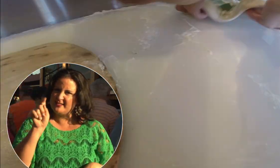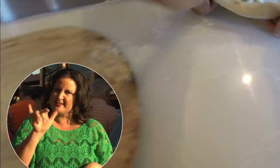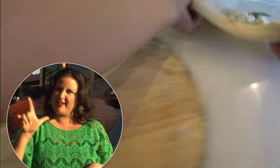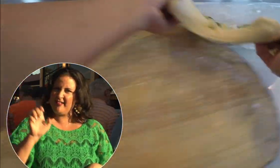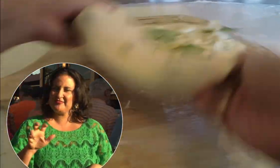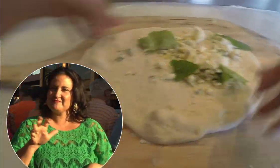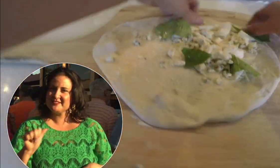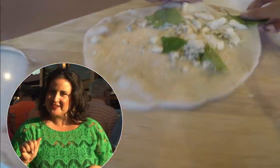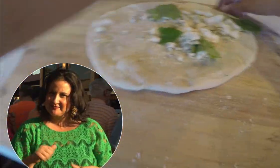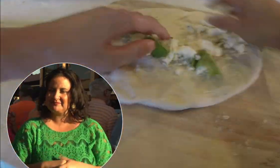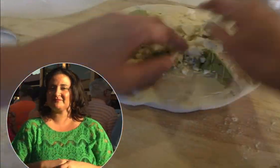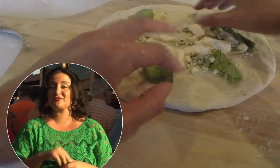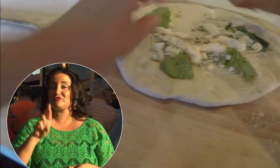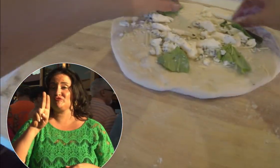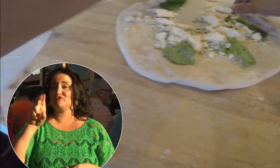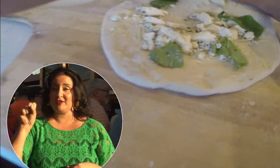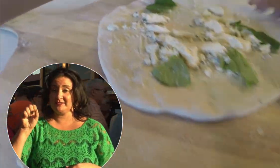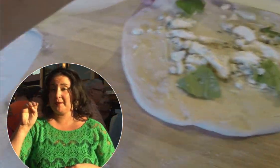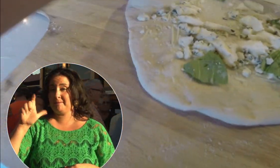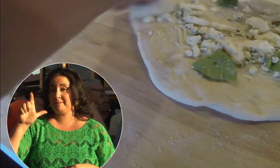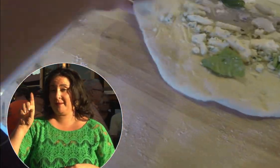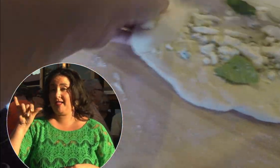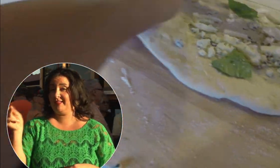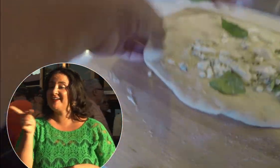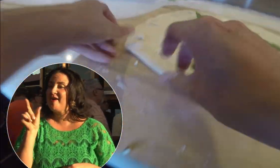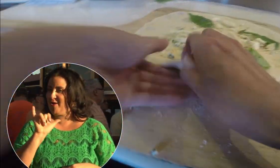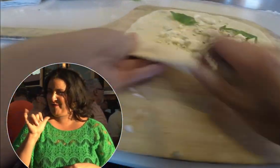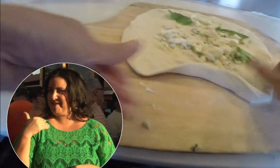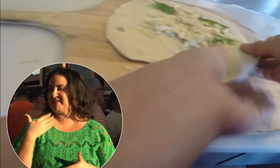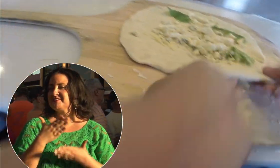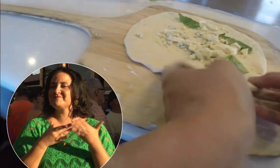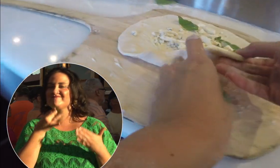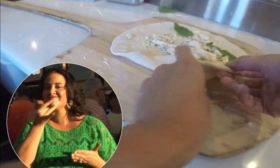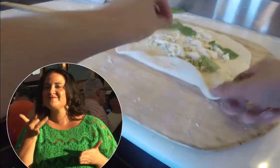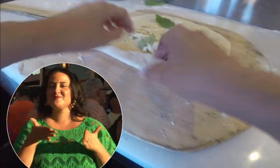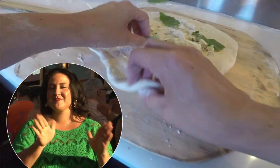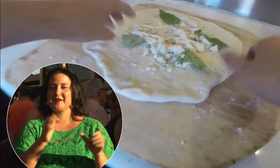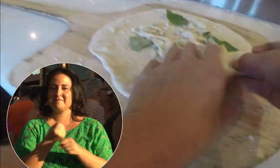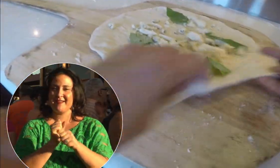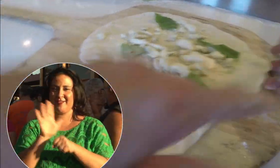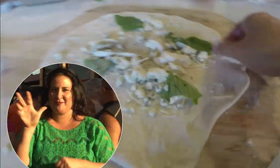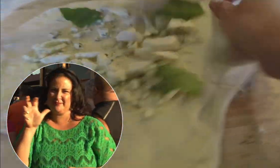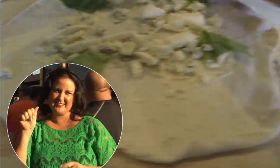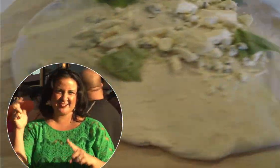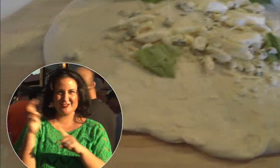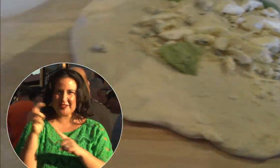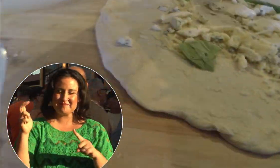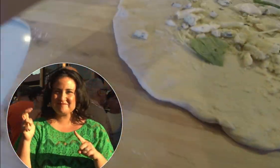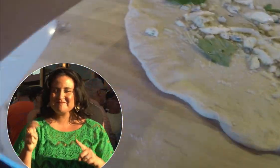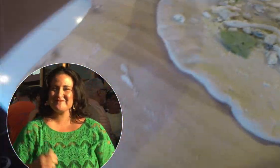Russ and Melody say they have a special way of making their pizza so superb.